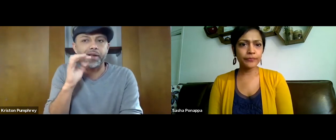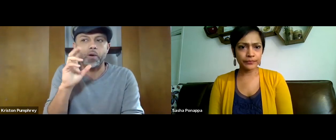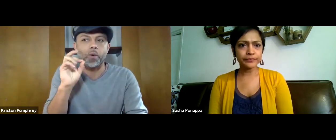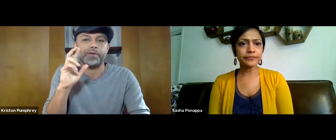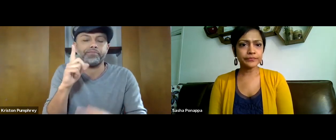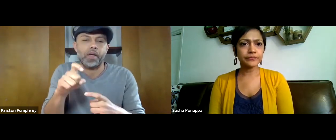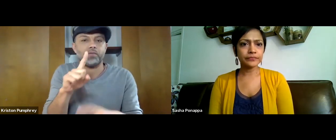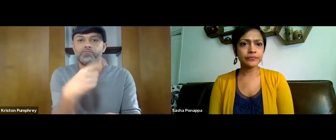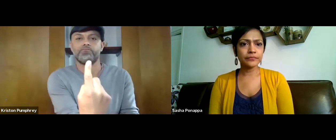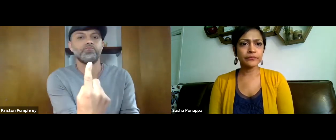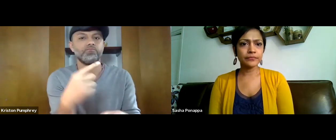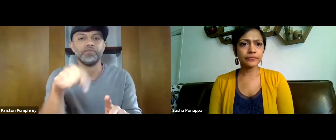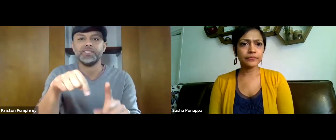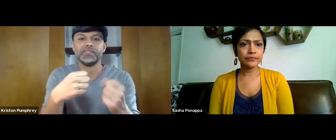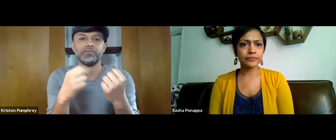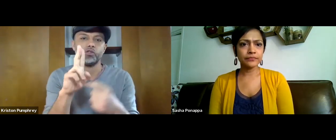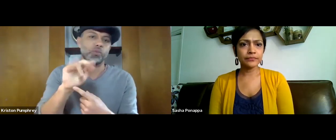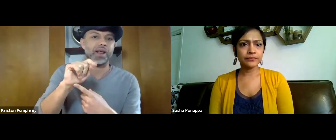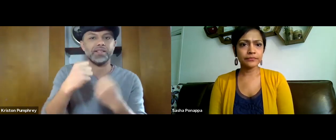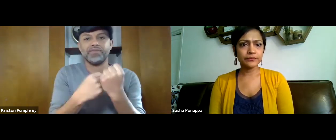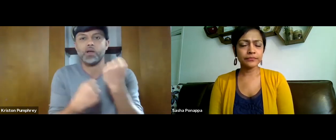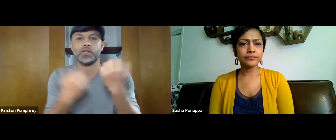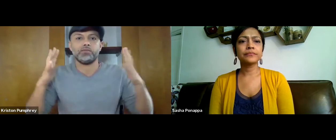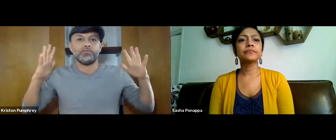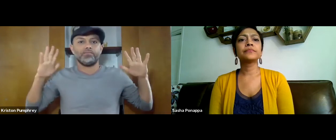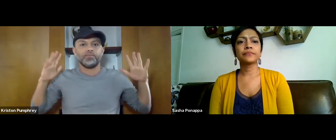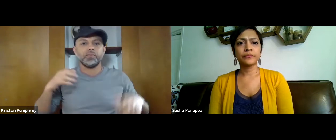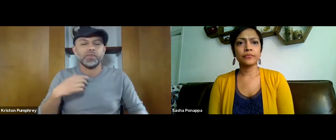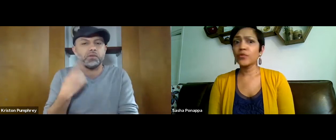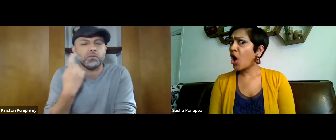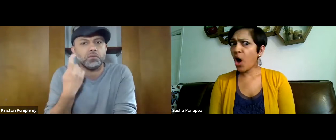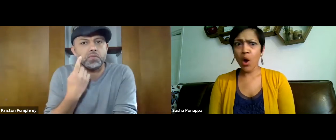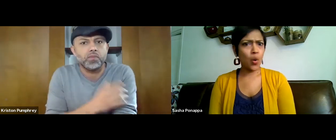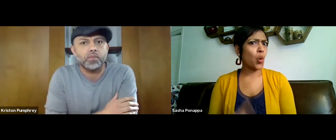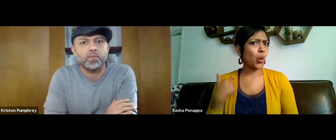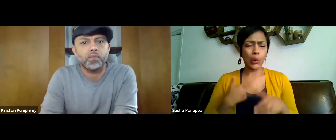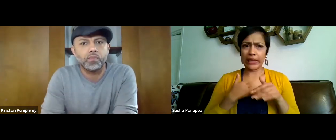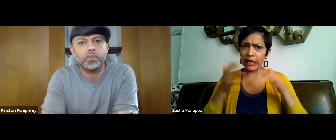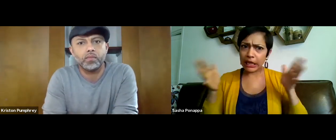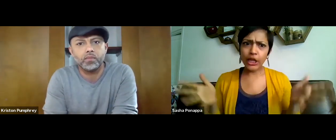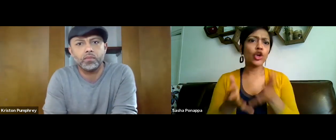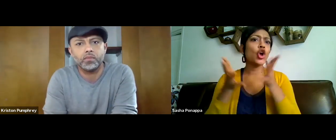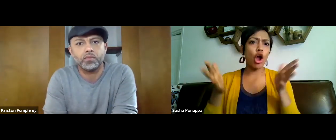I'm wondering or can they only do the Unites Foundation? I'm wondering.